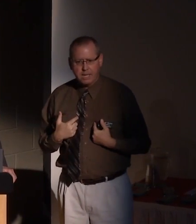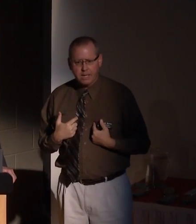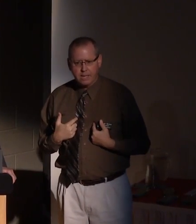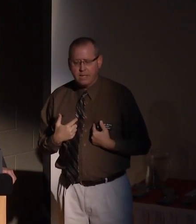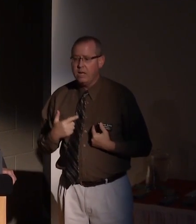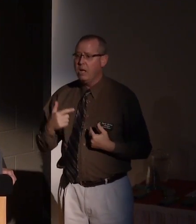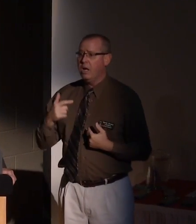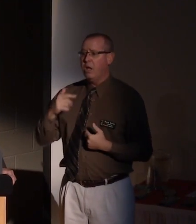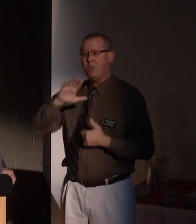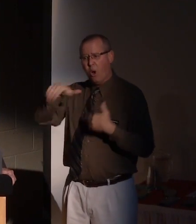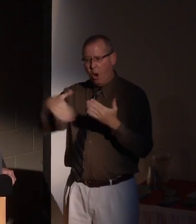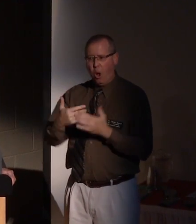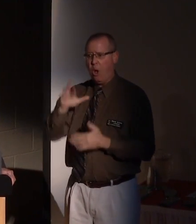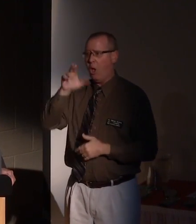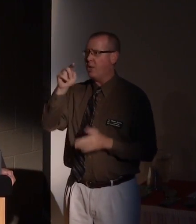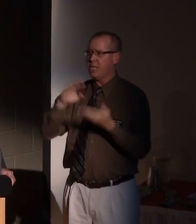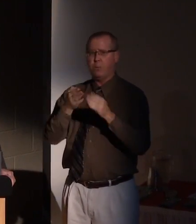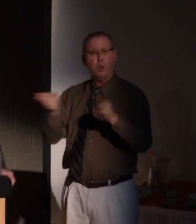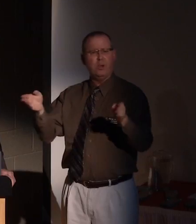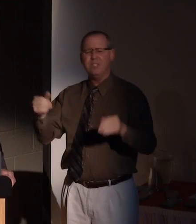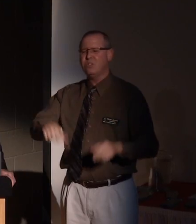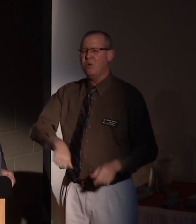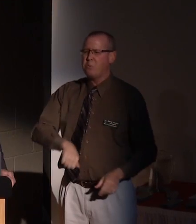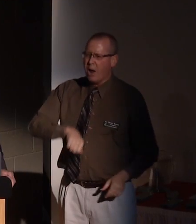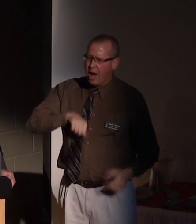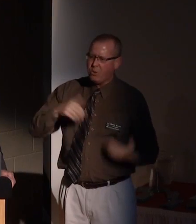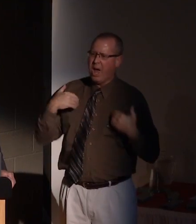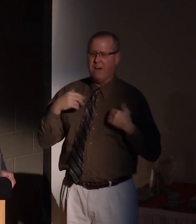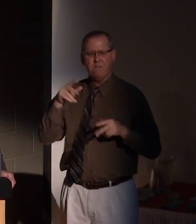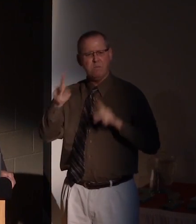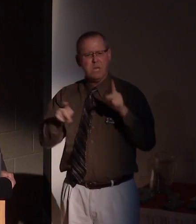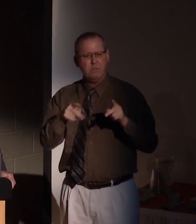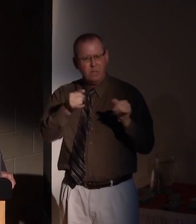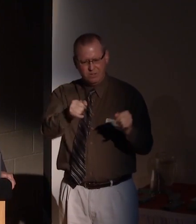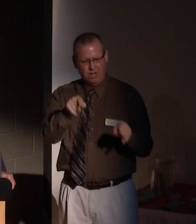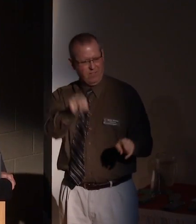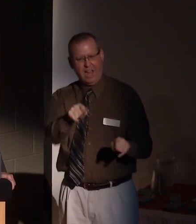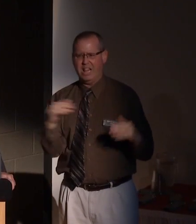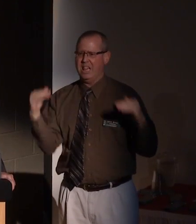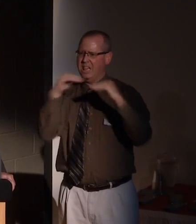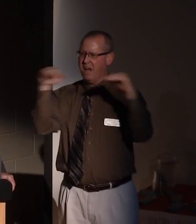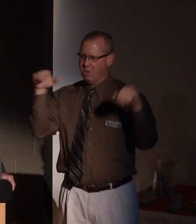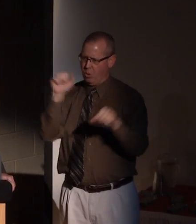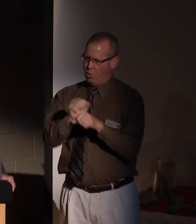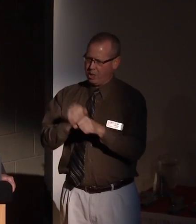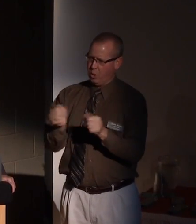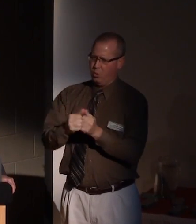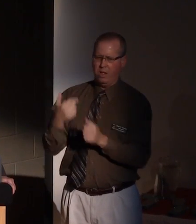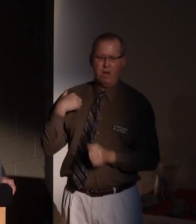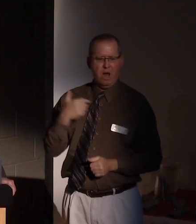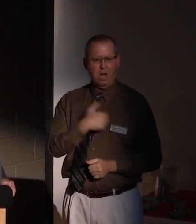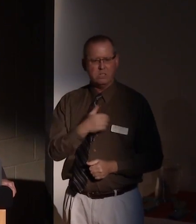The entire RIT community is so proud to have individuals of this caliber working amongst us.